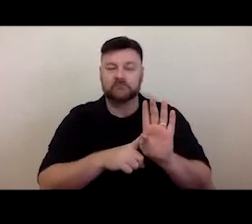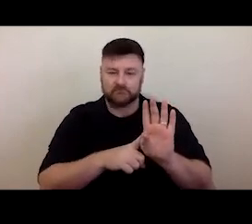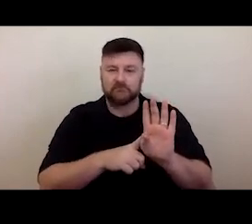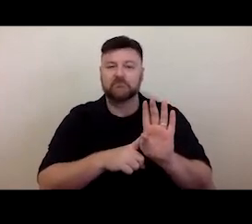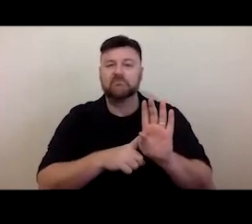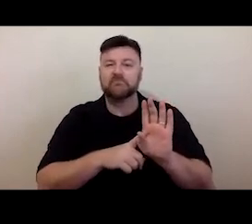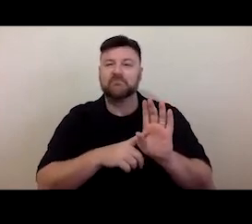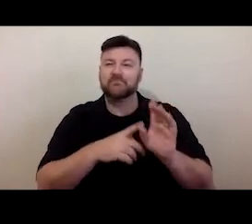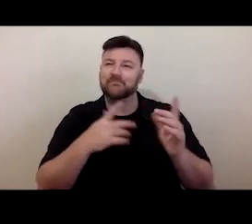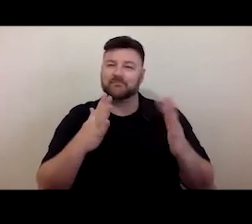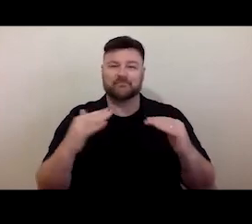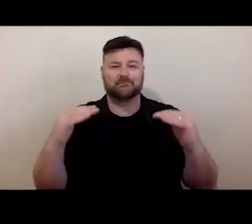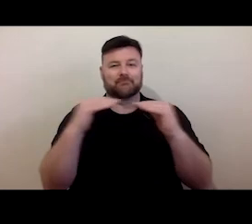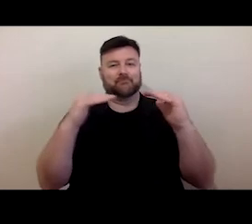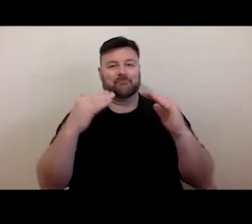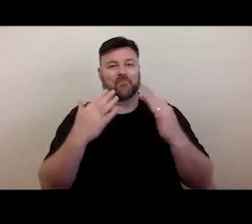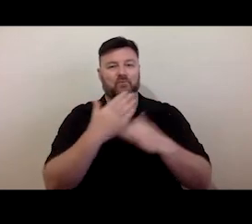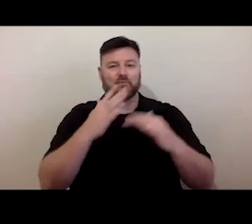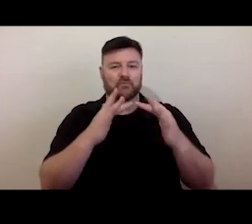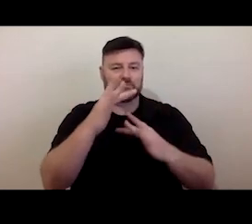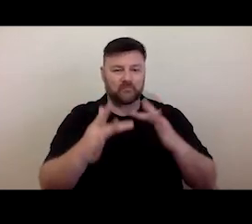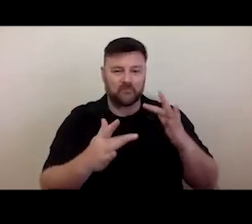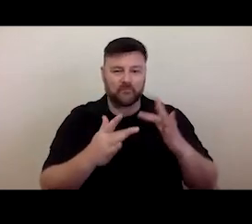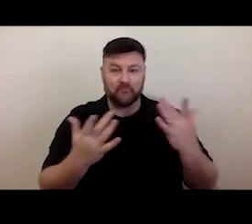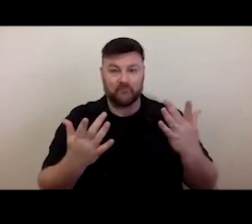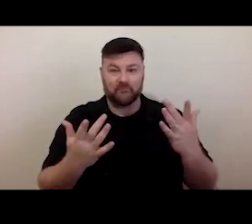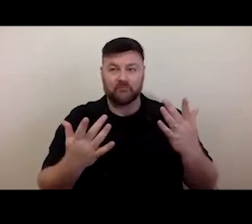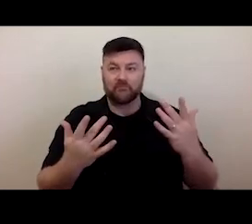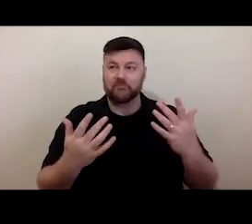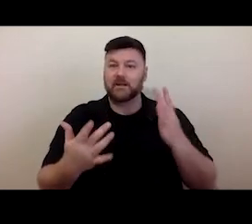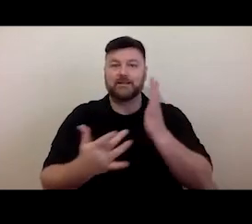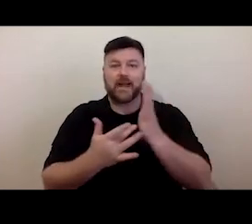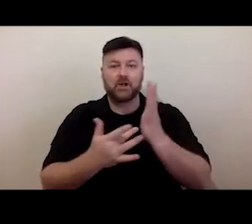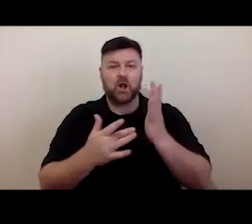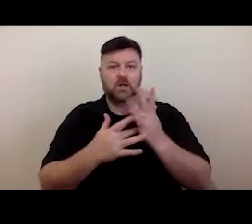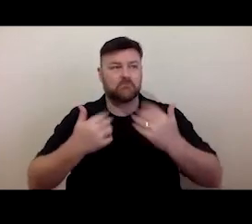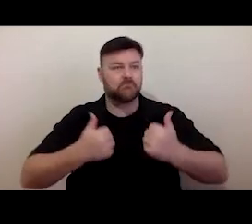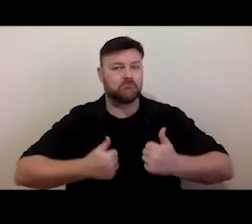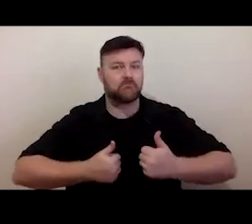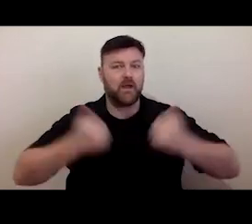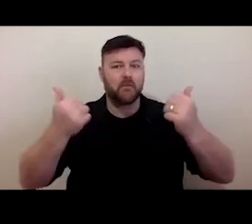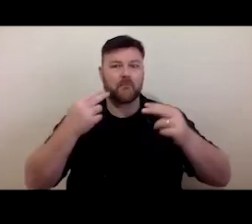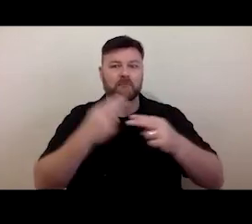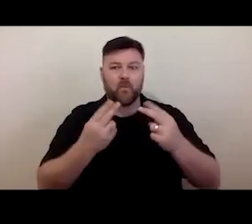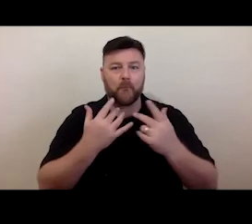transforming the lives of many disabled people. Enabling their